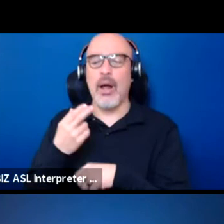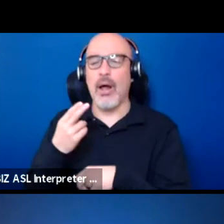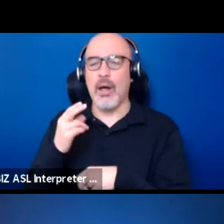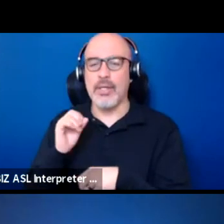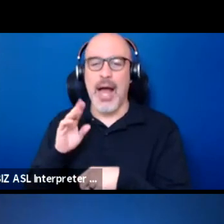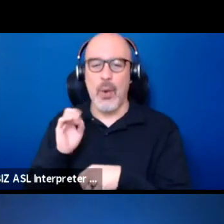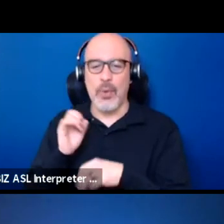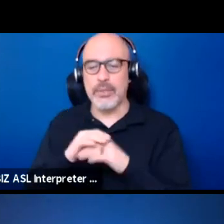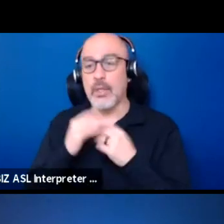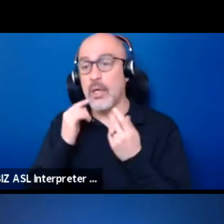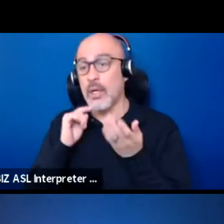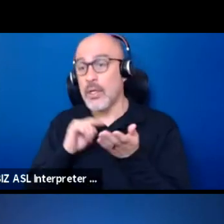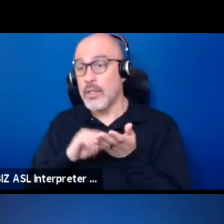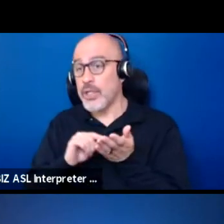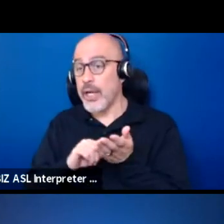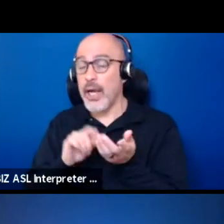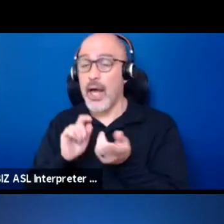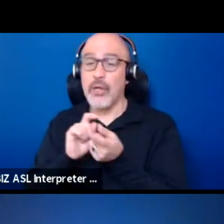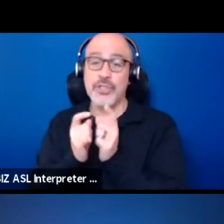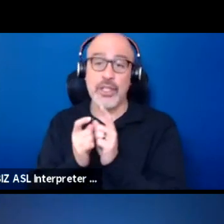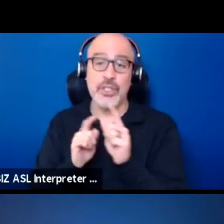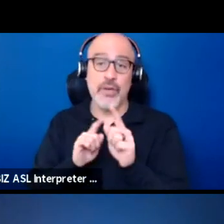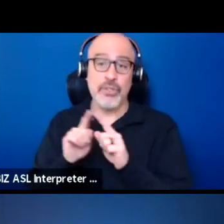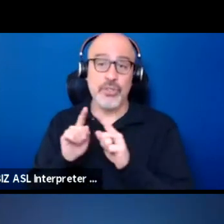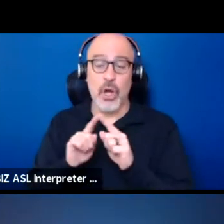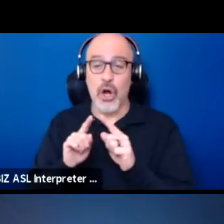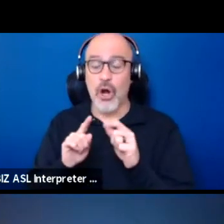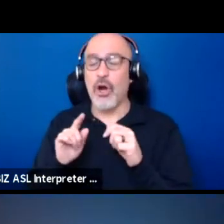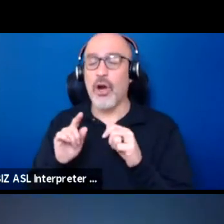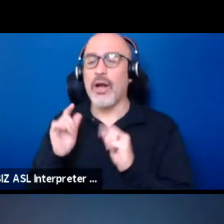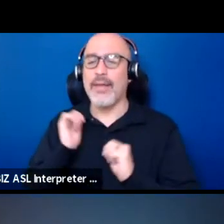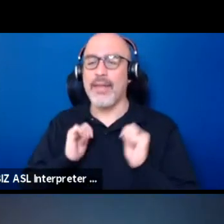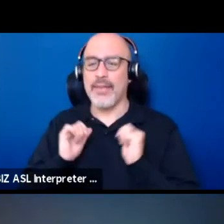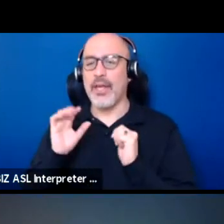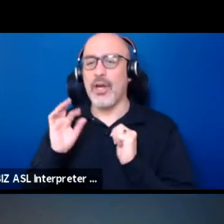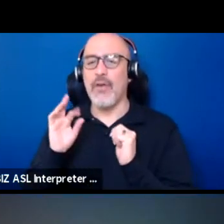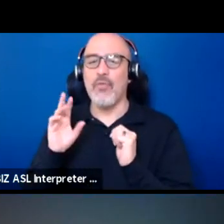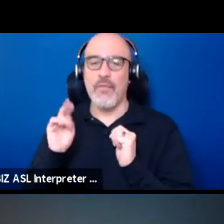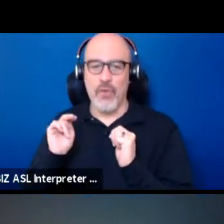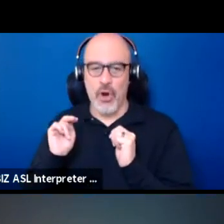Check out Changer in the Star People at Sound Theater, which Fern and Roger are working on